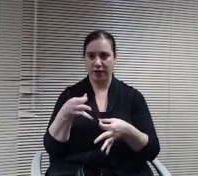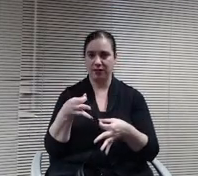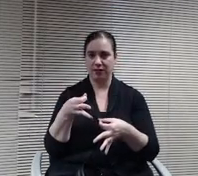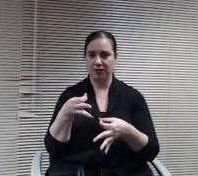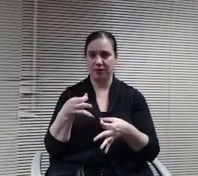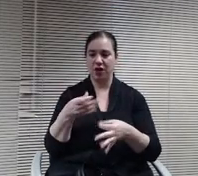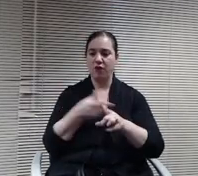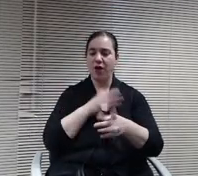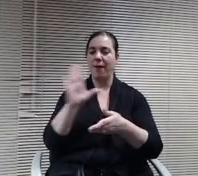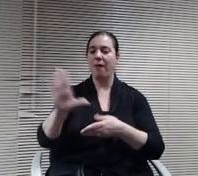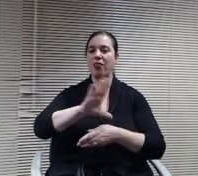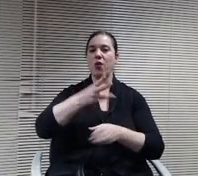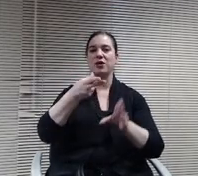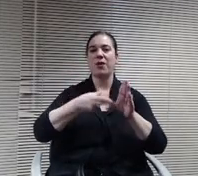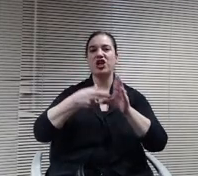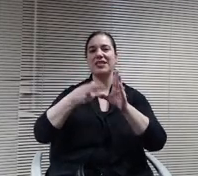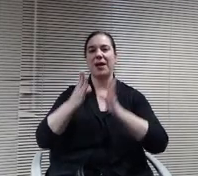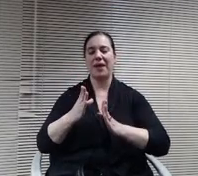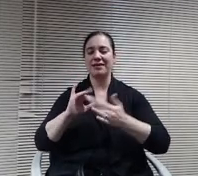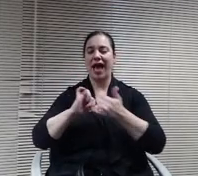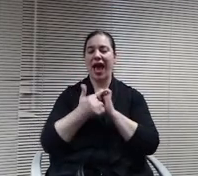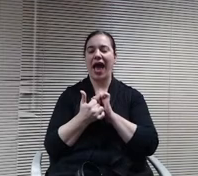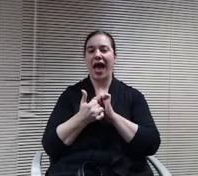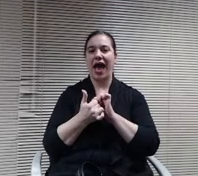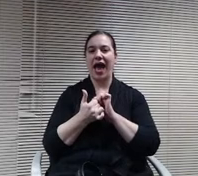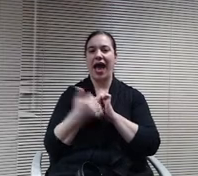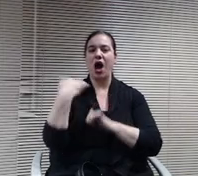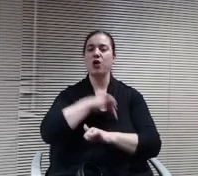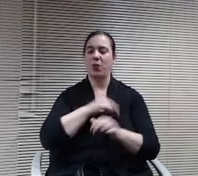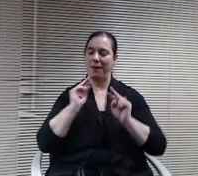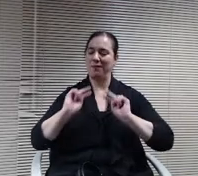monitor that? I mean, are those first? I guess the first